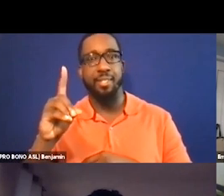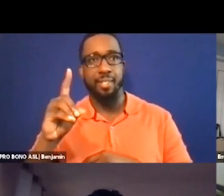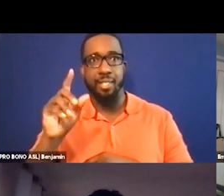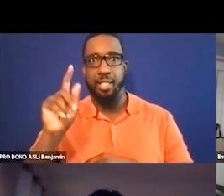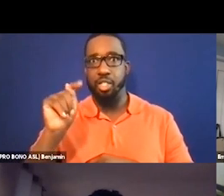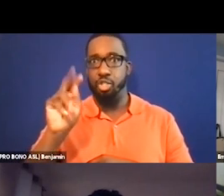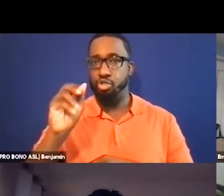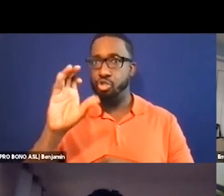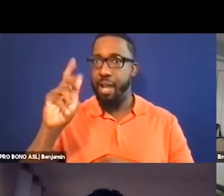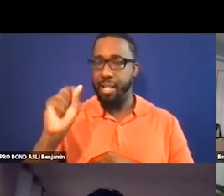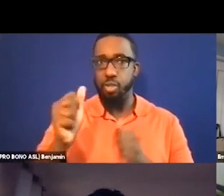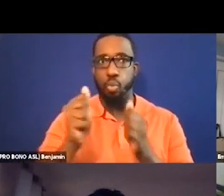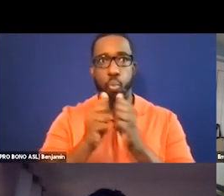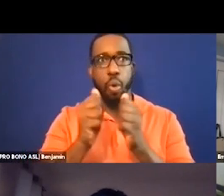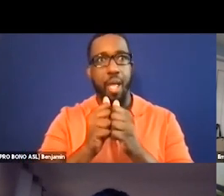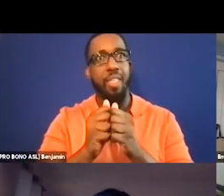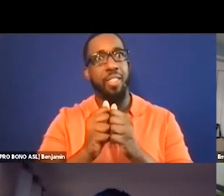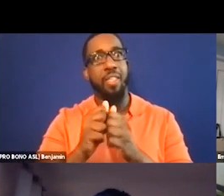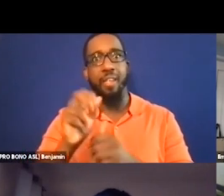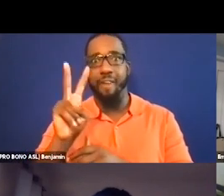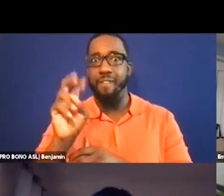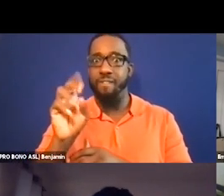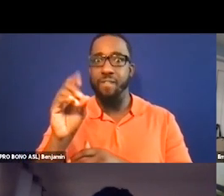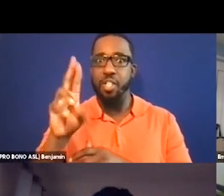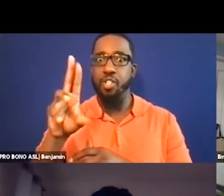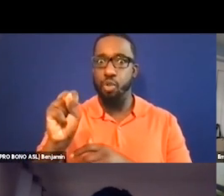That sounds great. Maybe we can point people towards